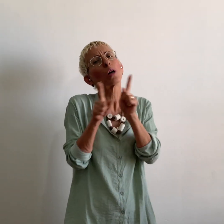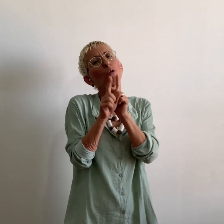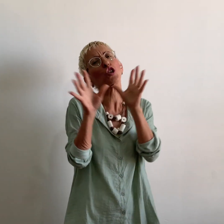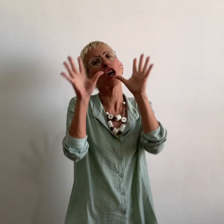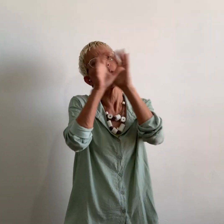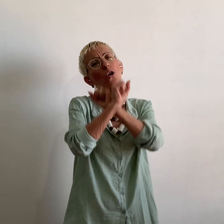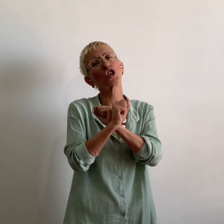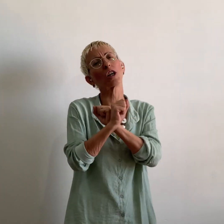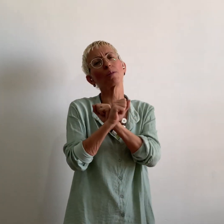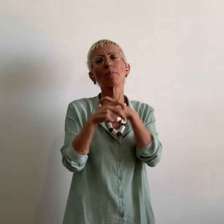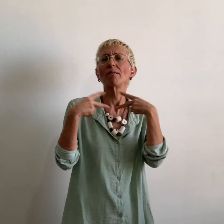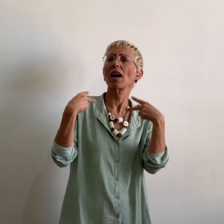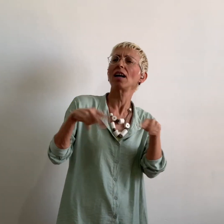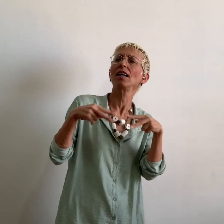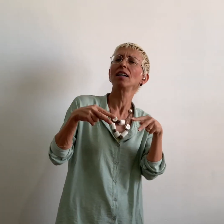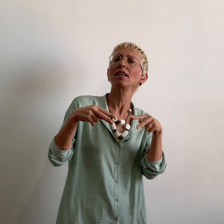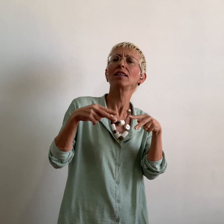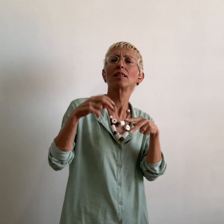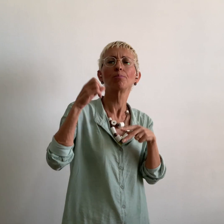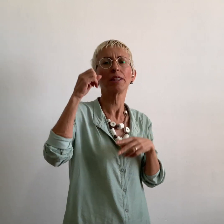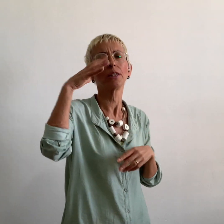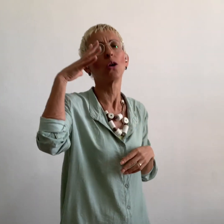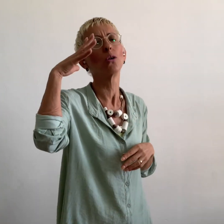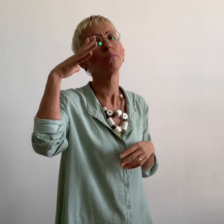And like the darkness is afraid of light